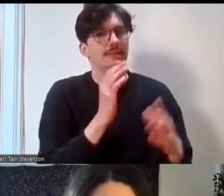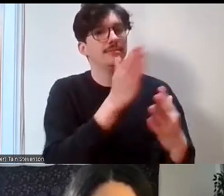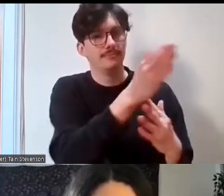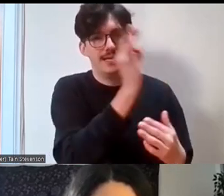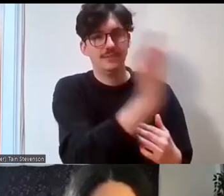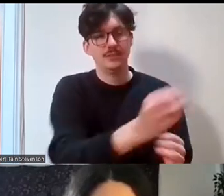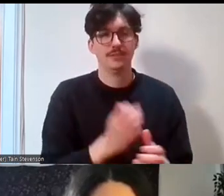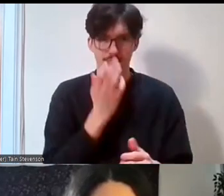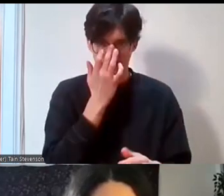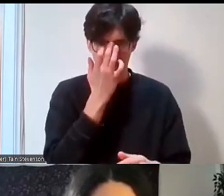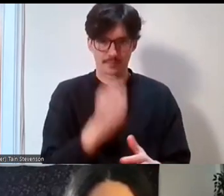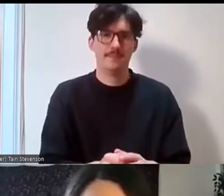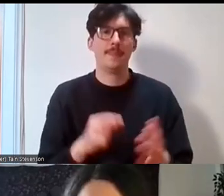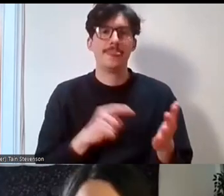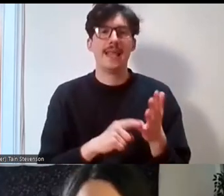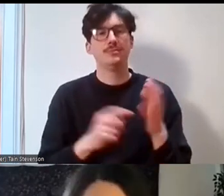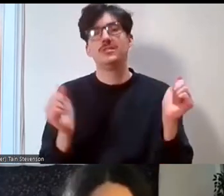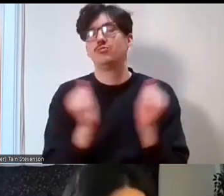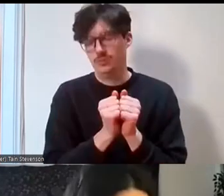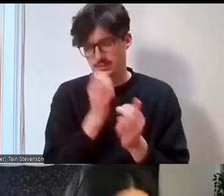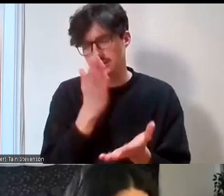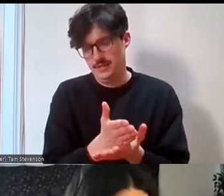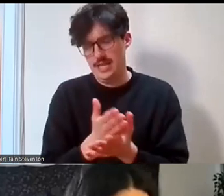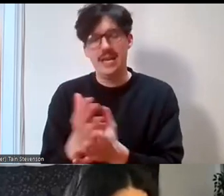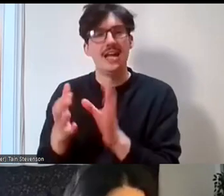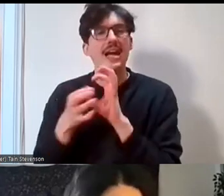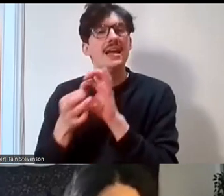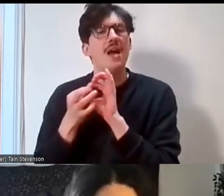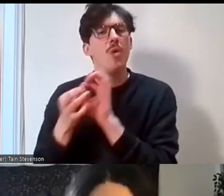Wonderful, completely use that network to help you network and learn.